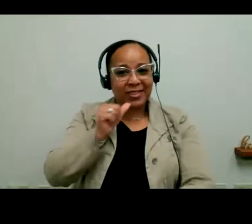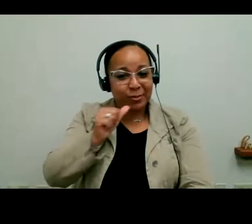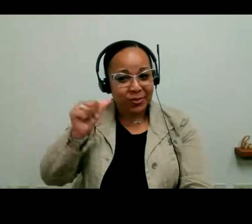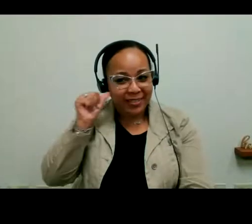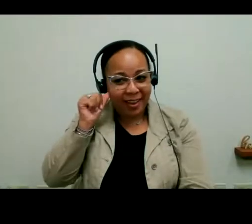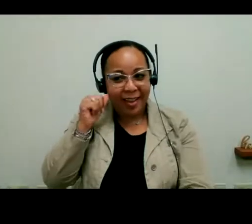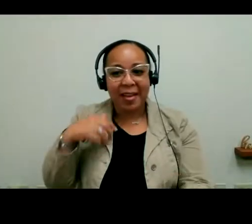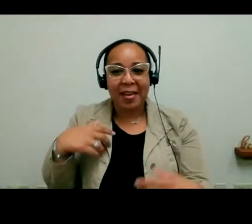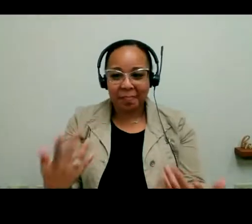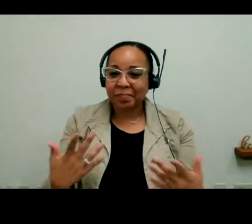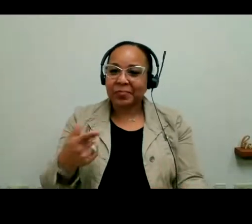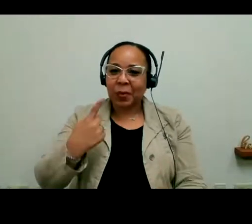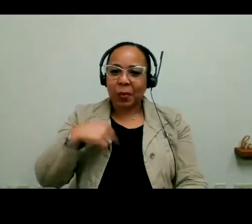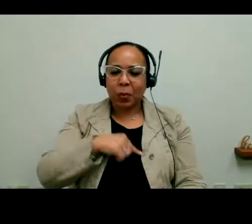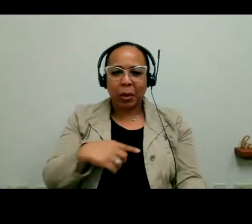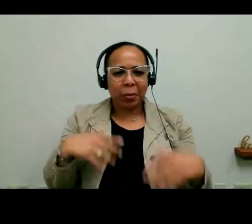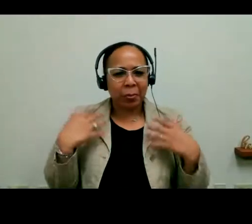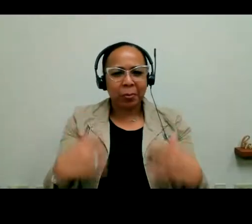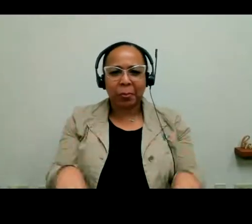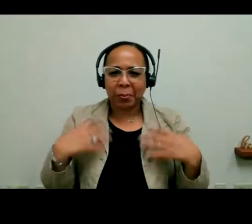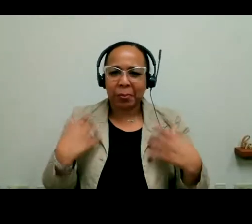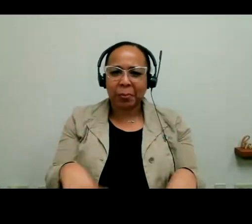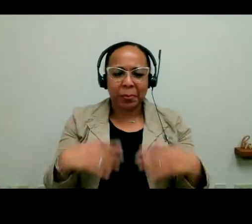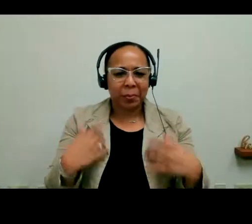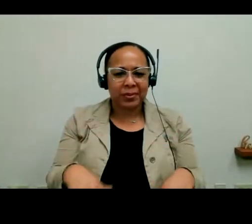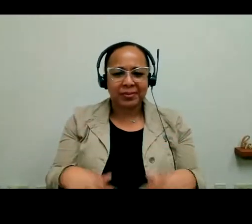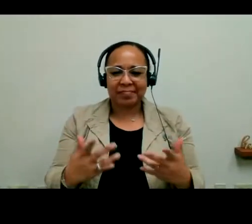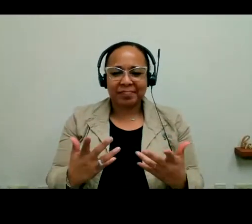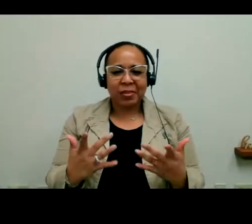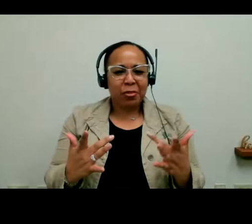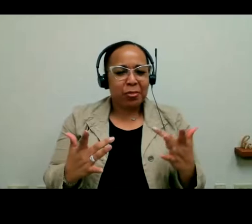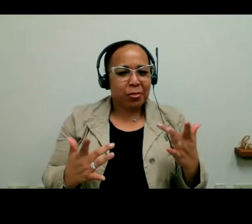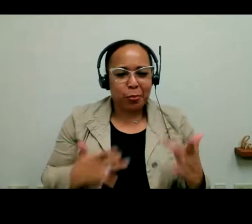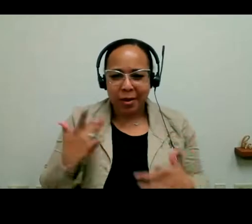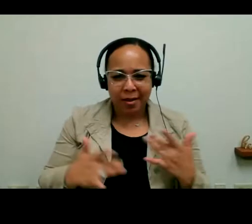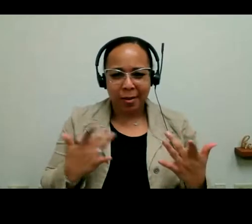That was the big launch yesterday. And we also absolutely thrilled to be able